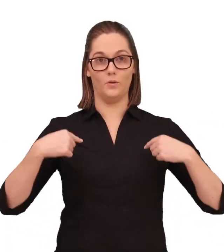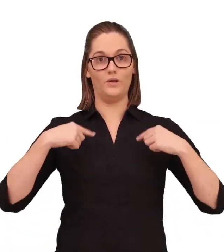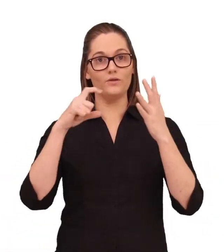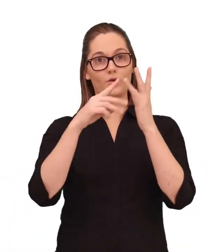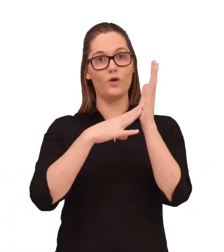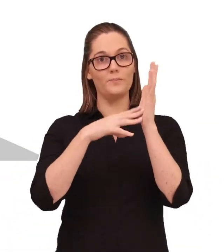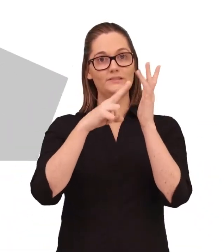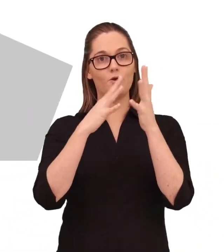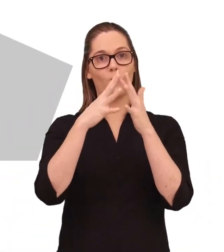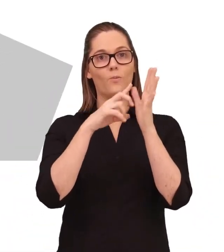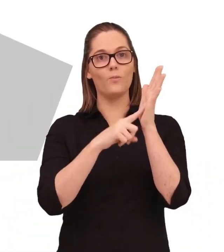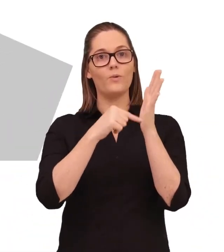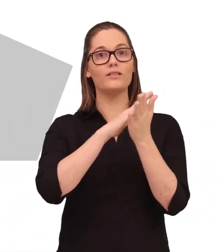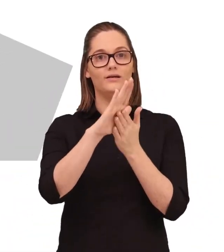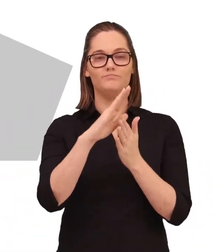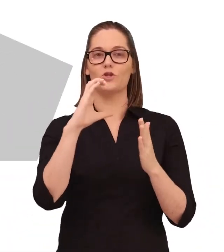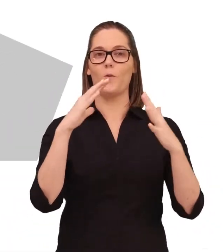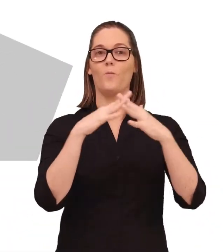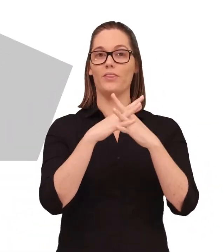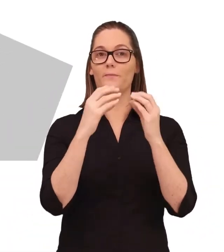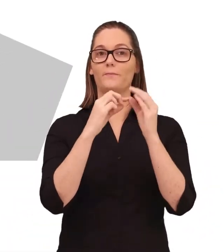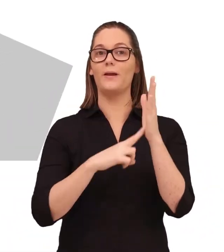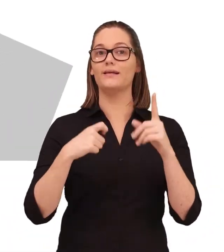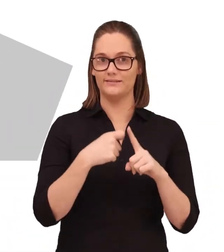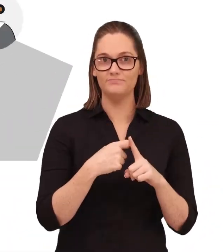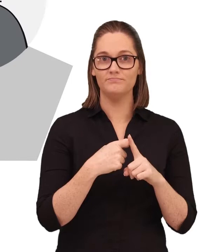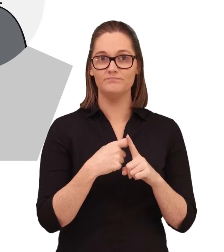at CommBank if you're unhappy about something we want you to let us know